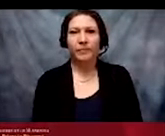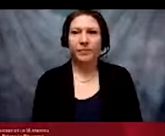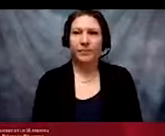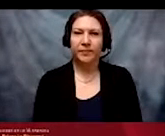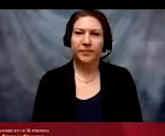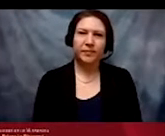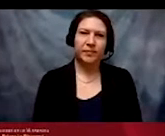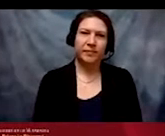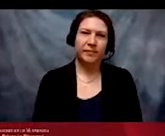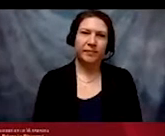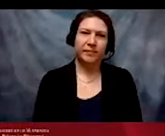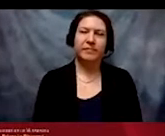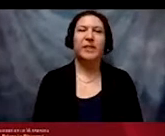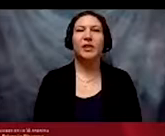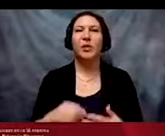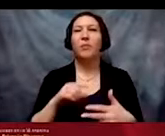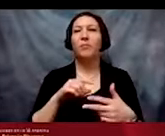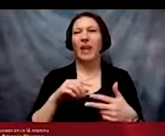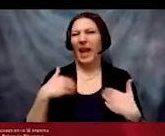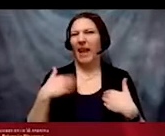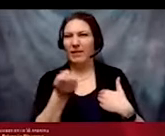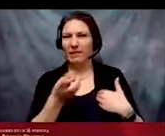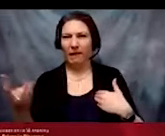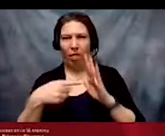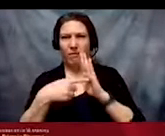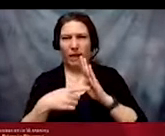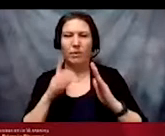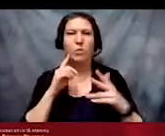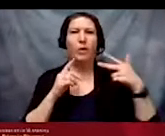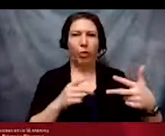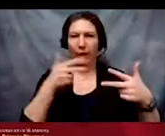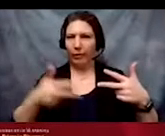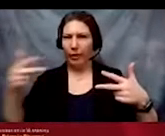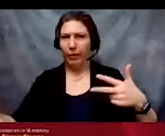Here are the first three detours Gorski defines.